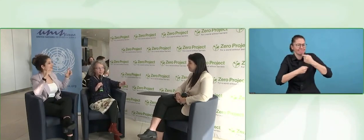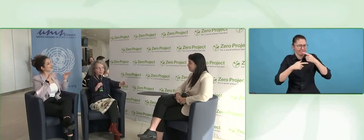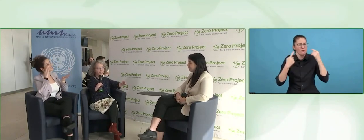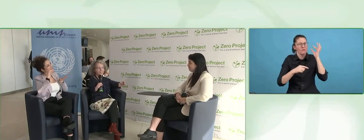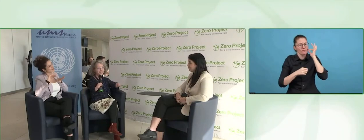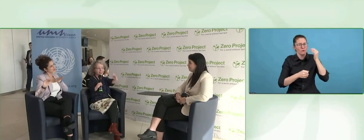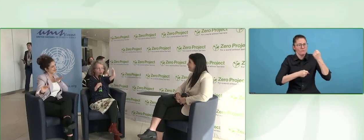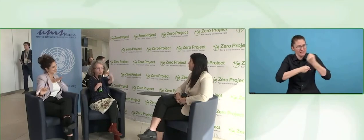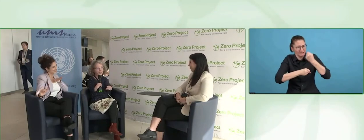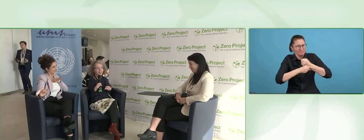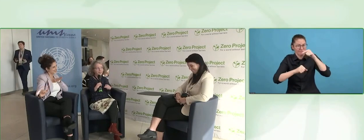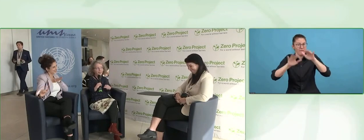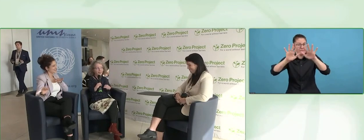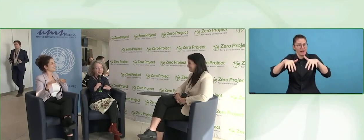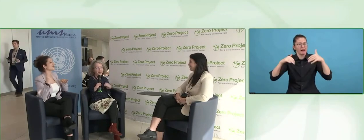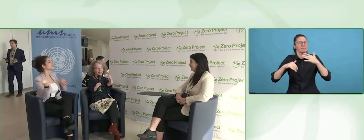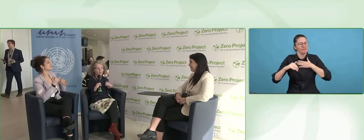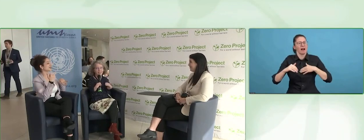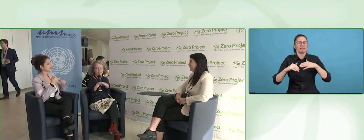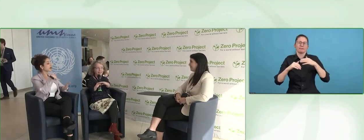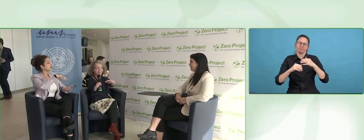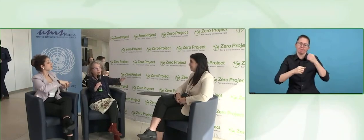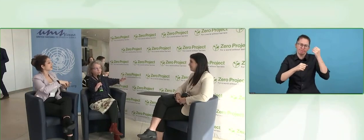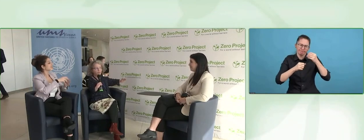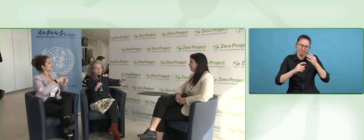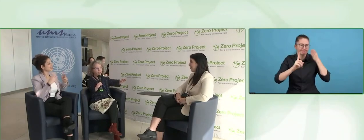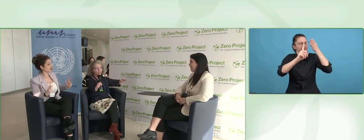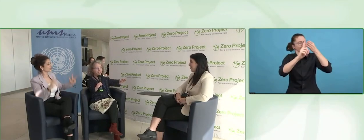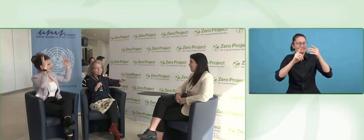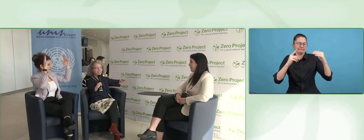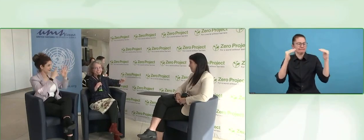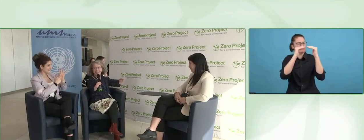at the side, always in the middle, otherwise because you out of the picture. That is so right.